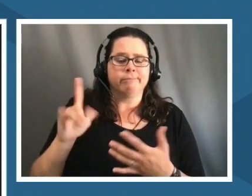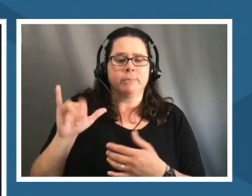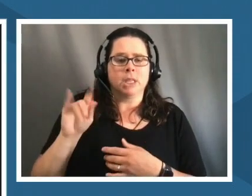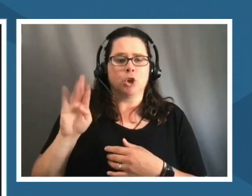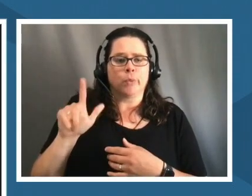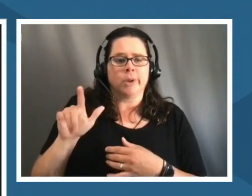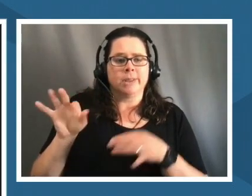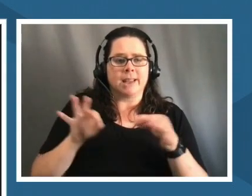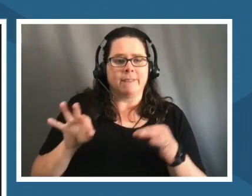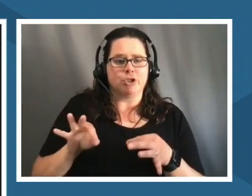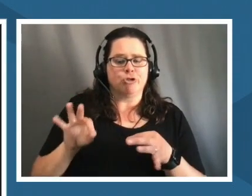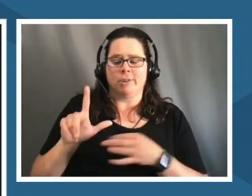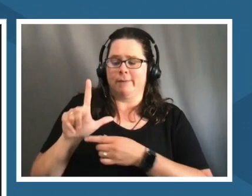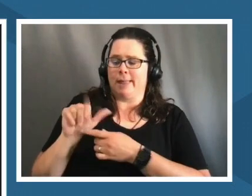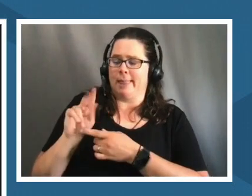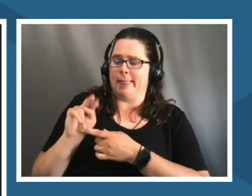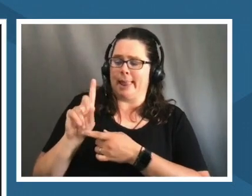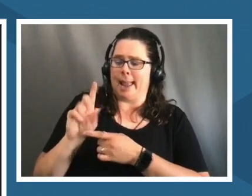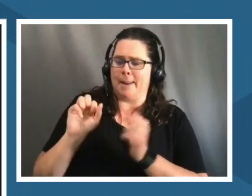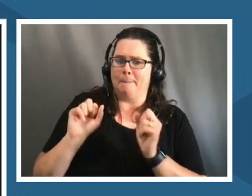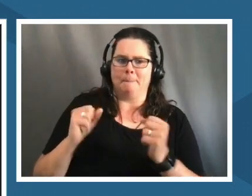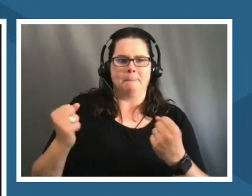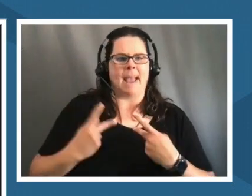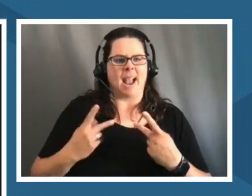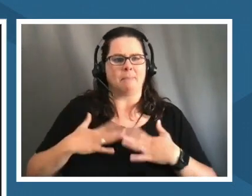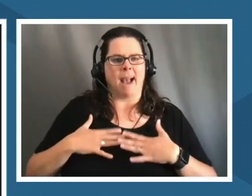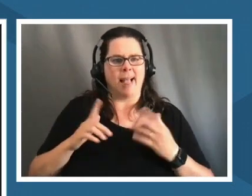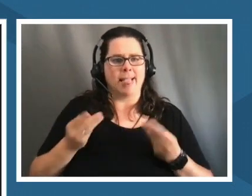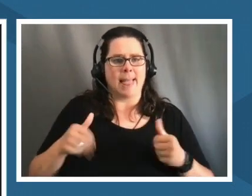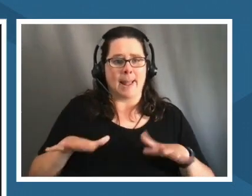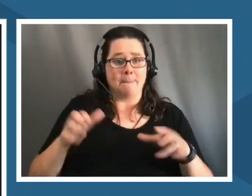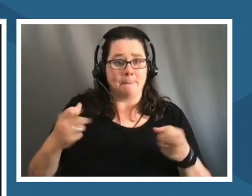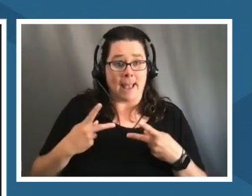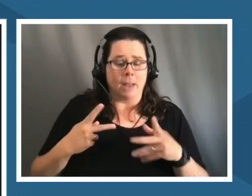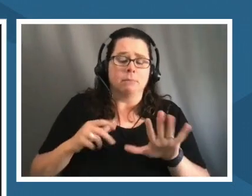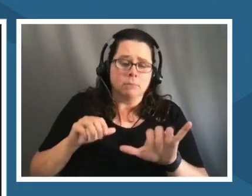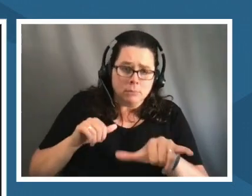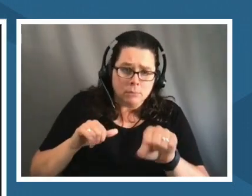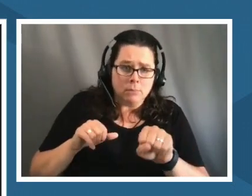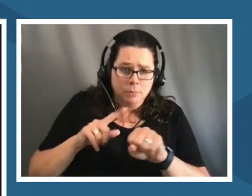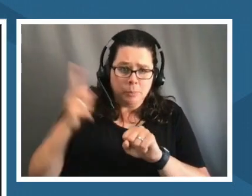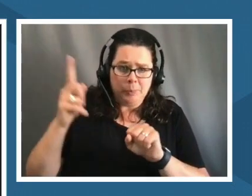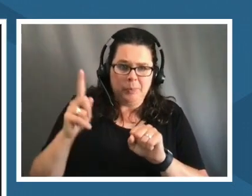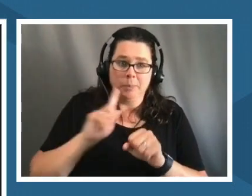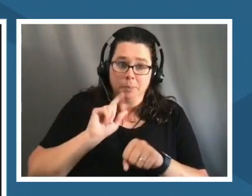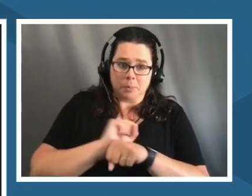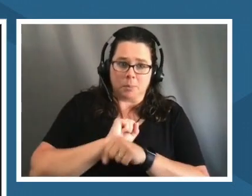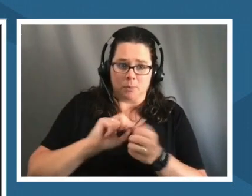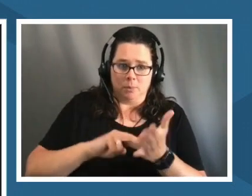let's get our way back but it's actually about